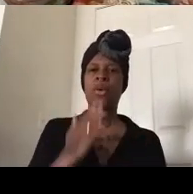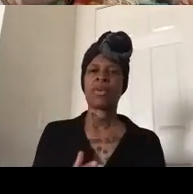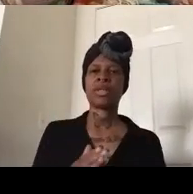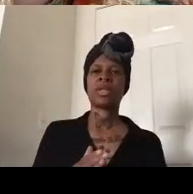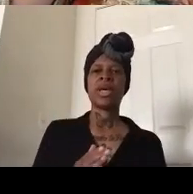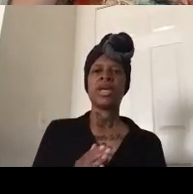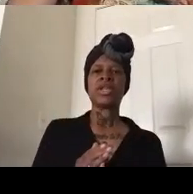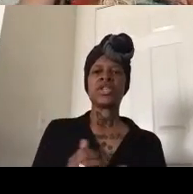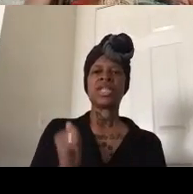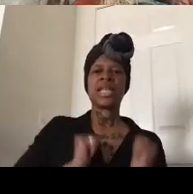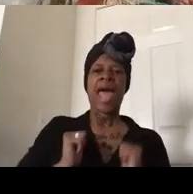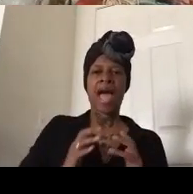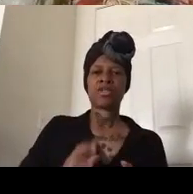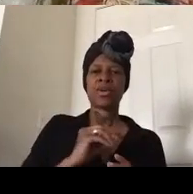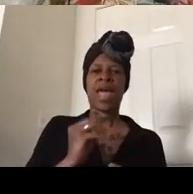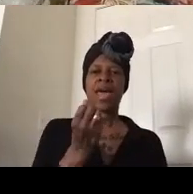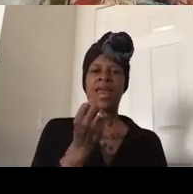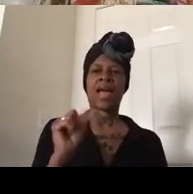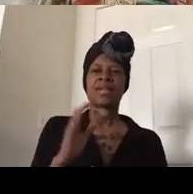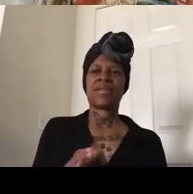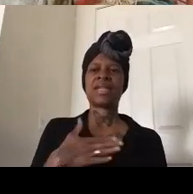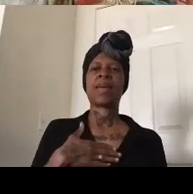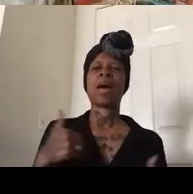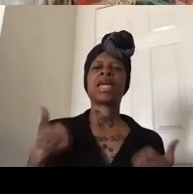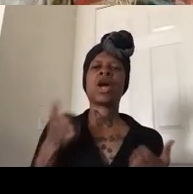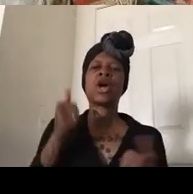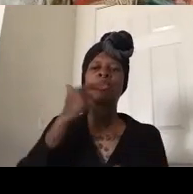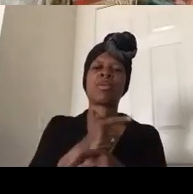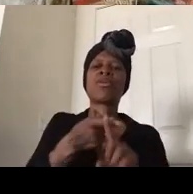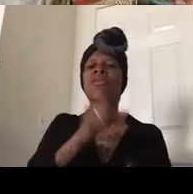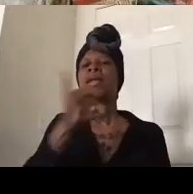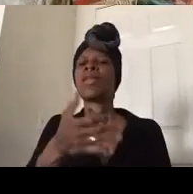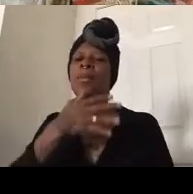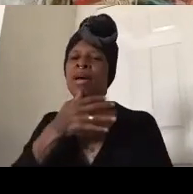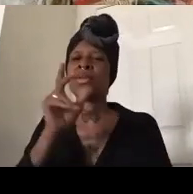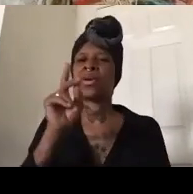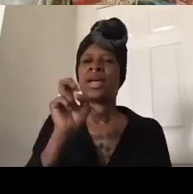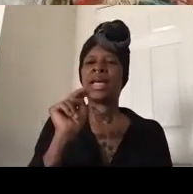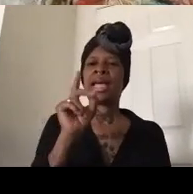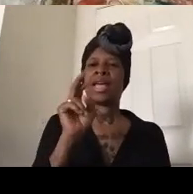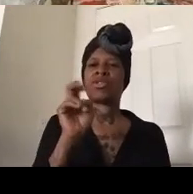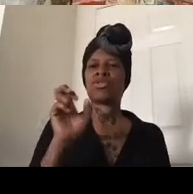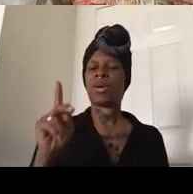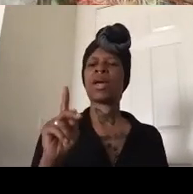from another mother kendrick sampson who's been helping to um organize many of the protests especially